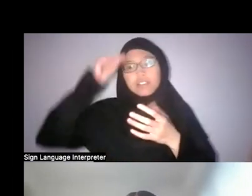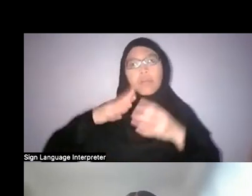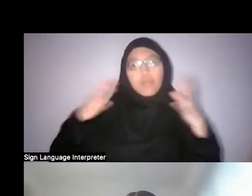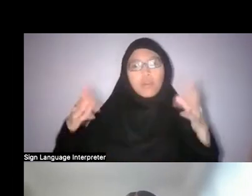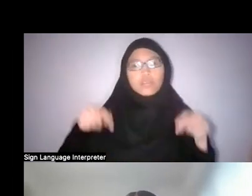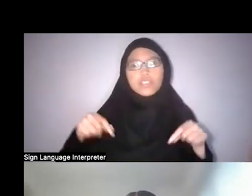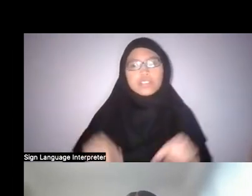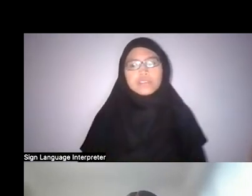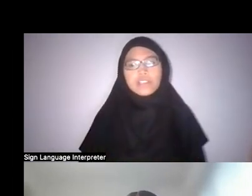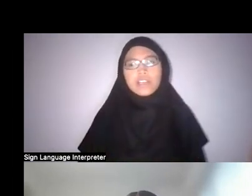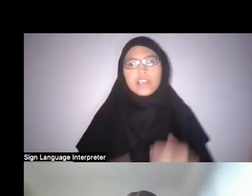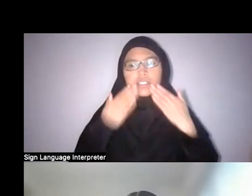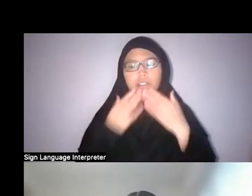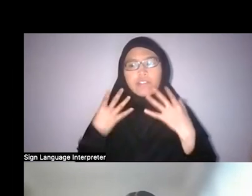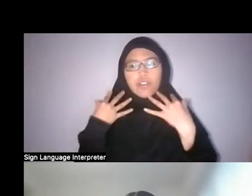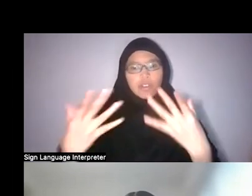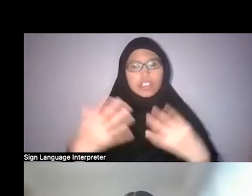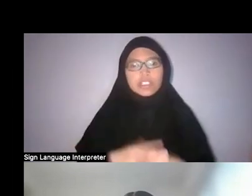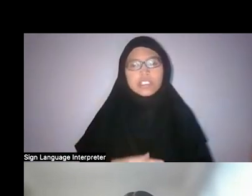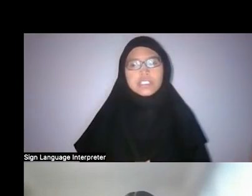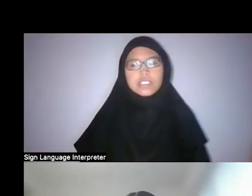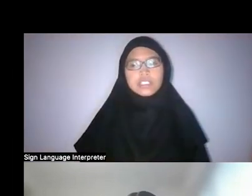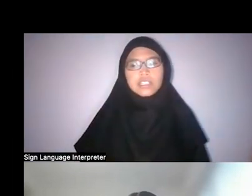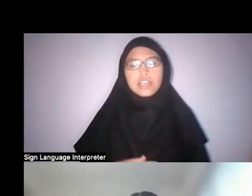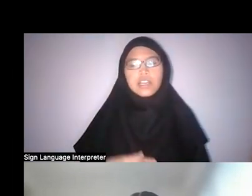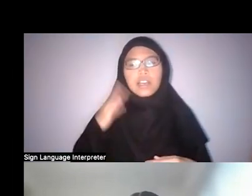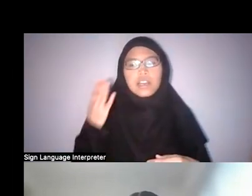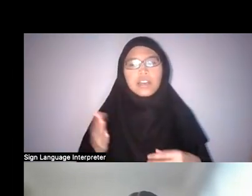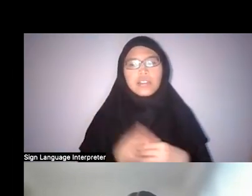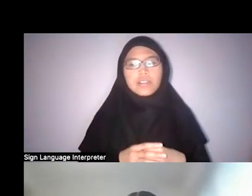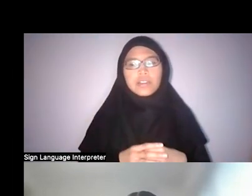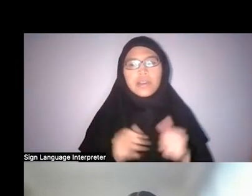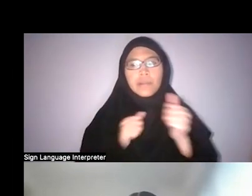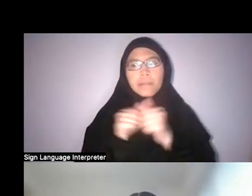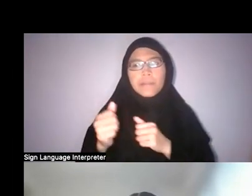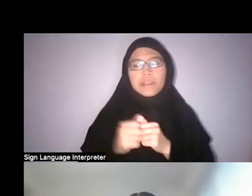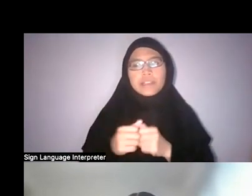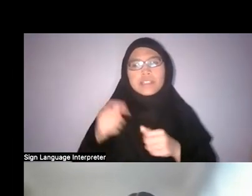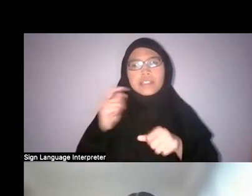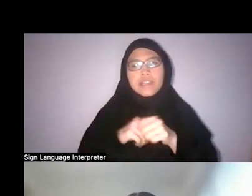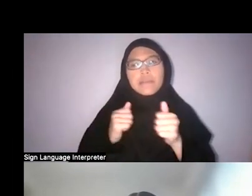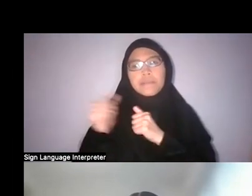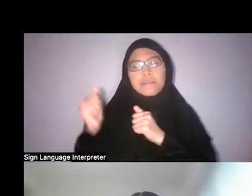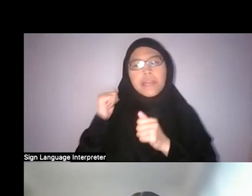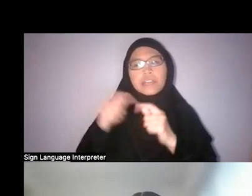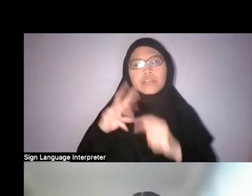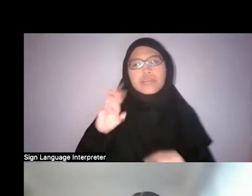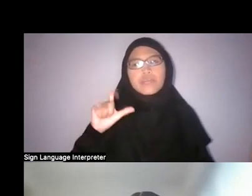And Thank you to our audience as well. I’m going to hand time back to Wei Lin. Please.